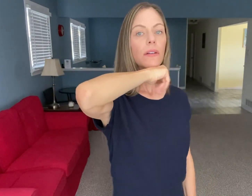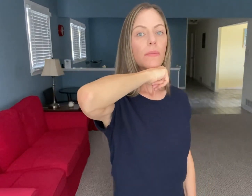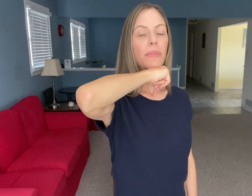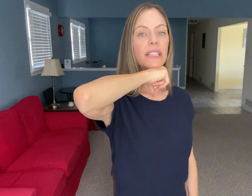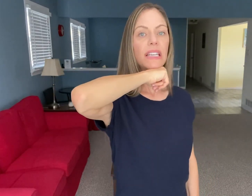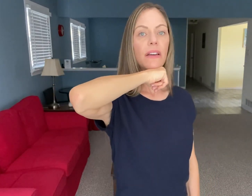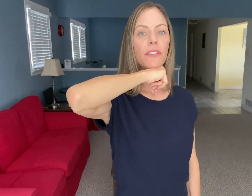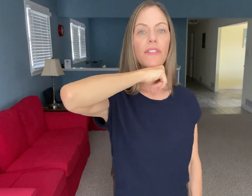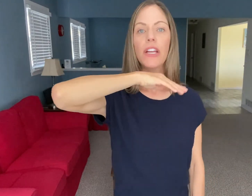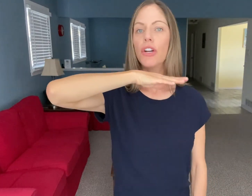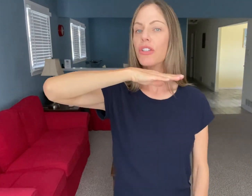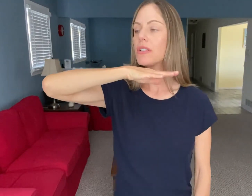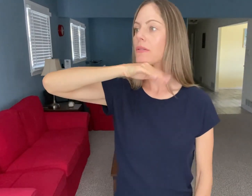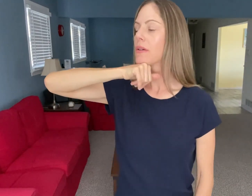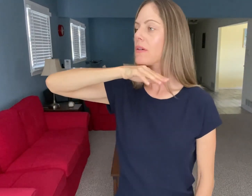Bending of the fingers.